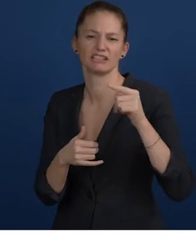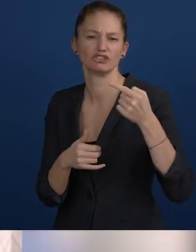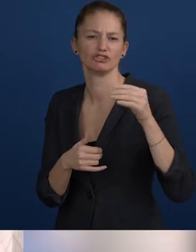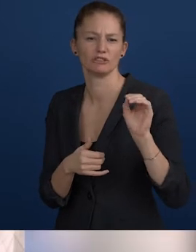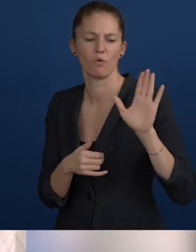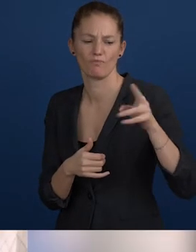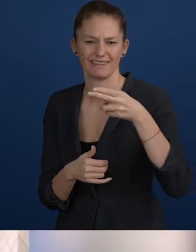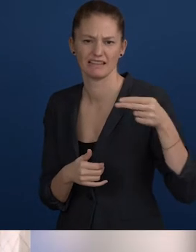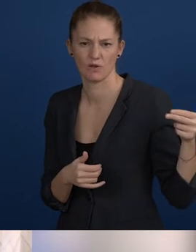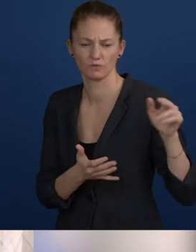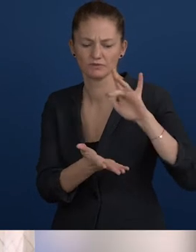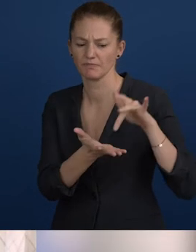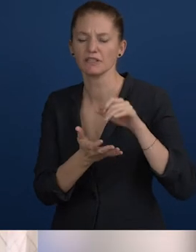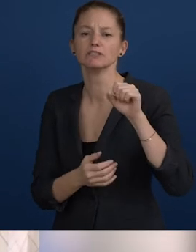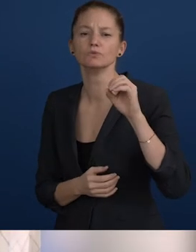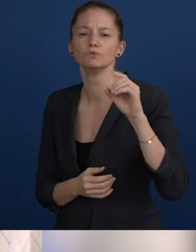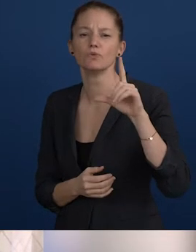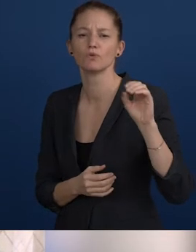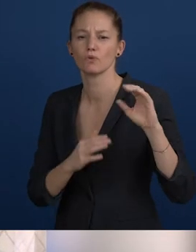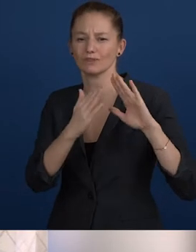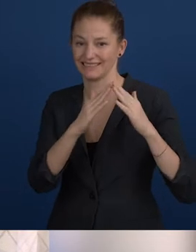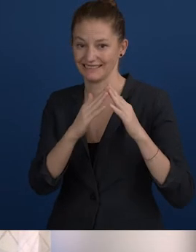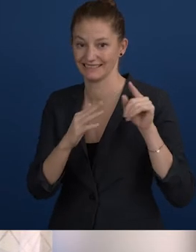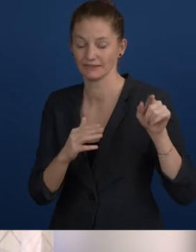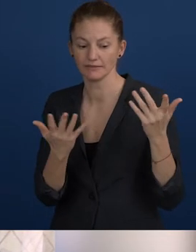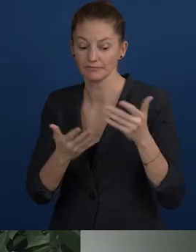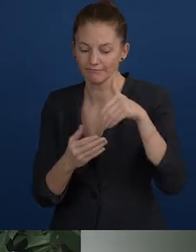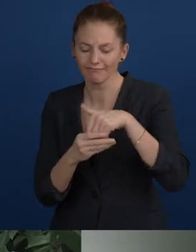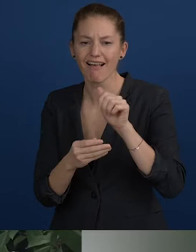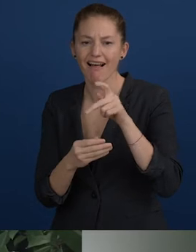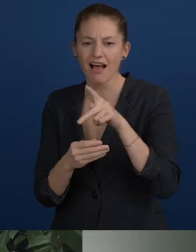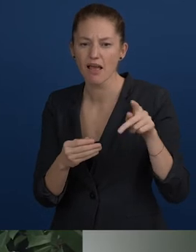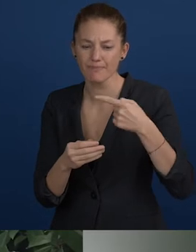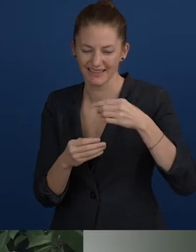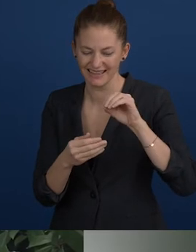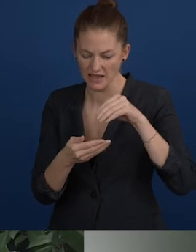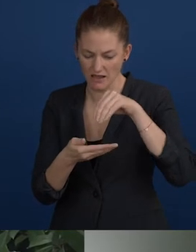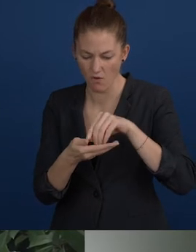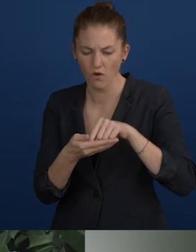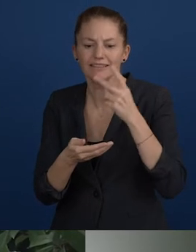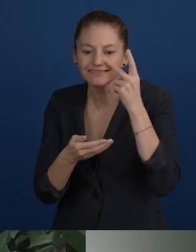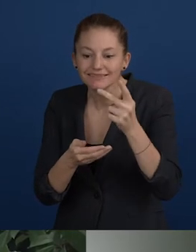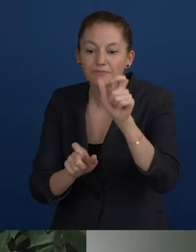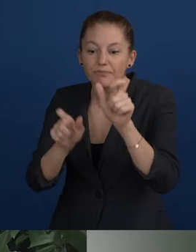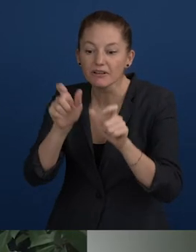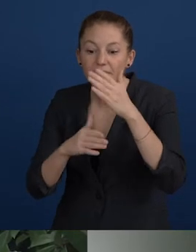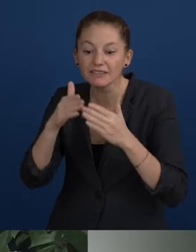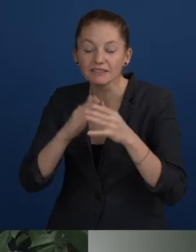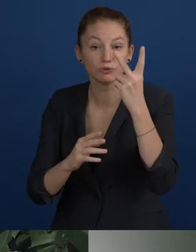Kota Kita, an NGO from Solo City, Indonesia, documents persons with disabilities in two cities in real-time,